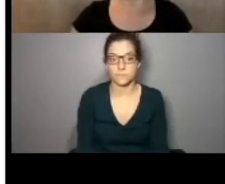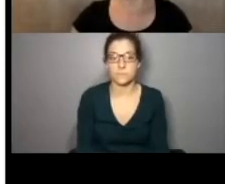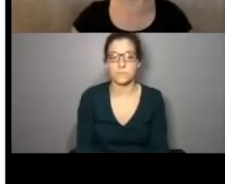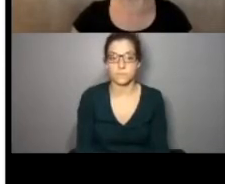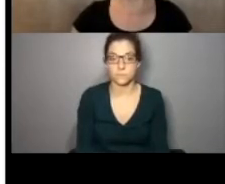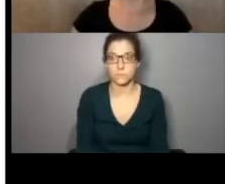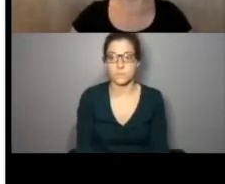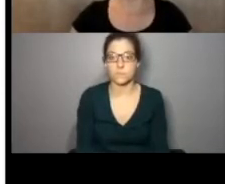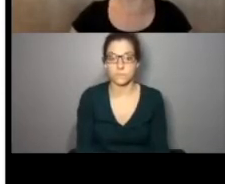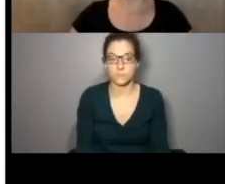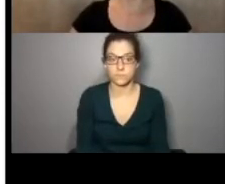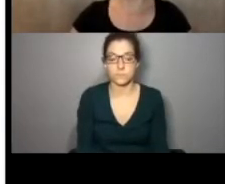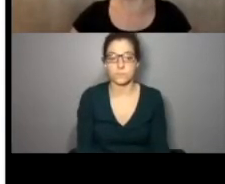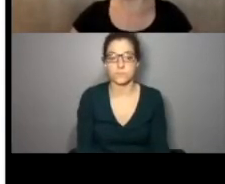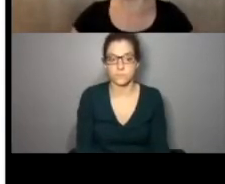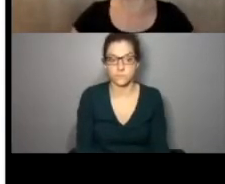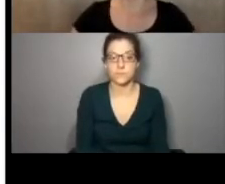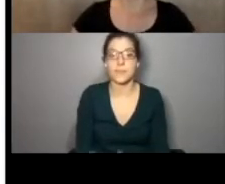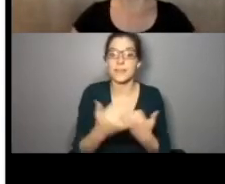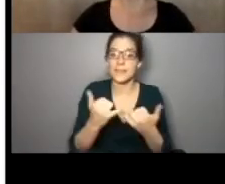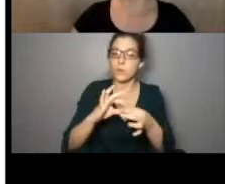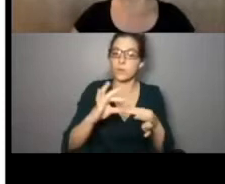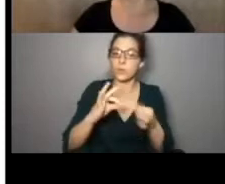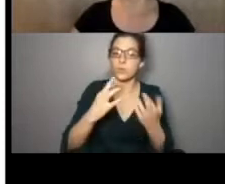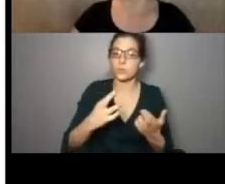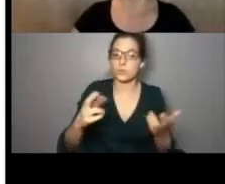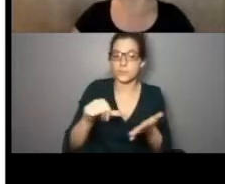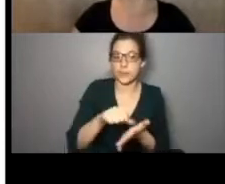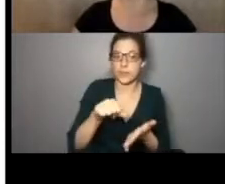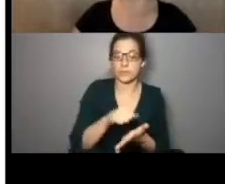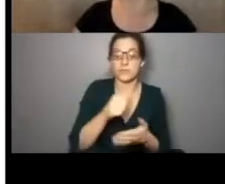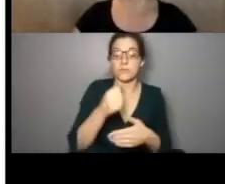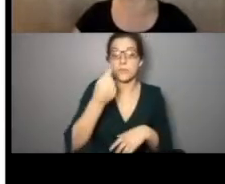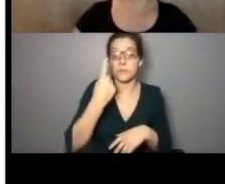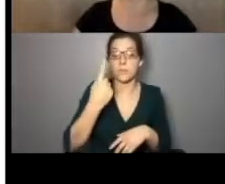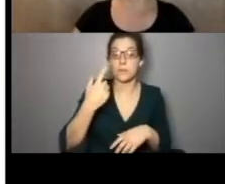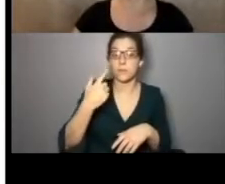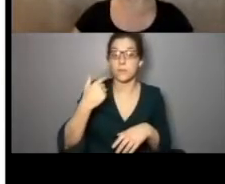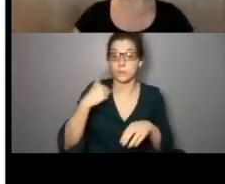. This resources page is super comprehensive. There are things that have been compiled through